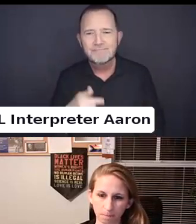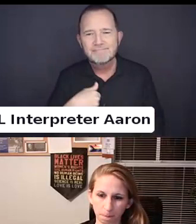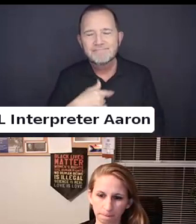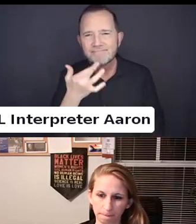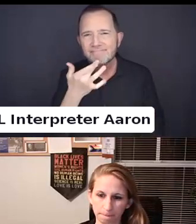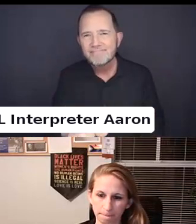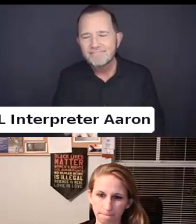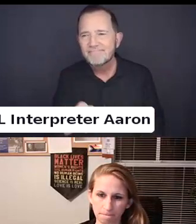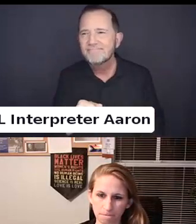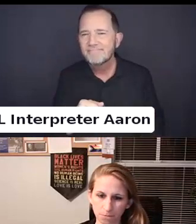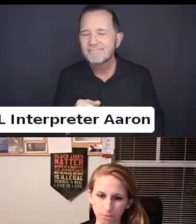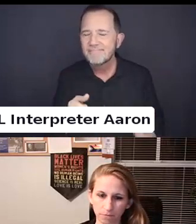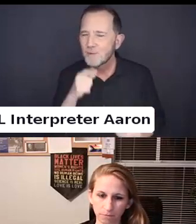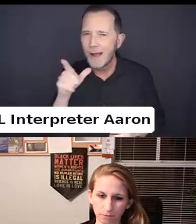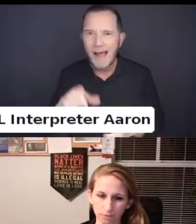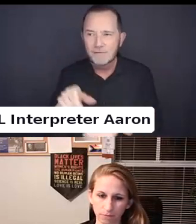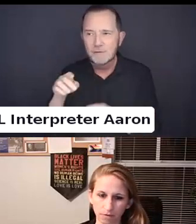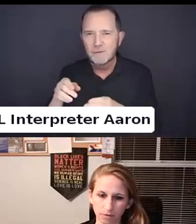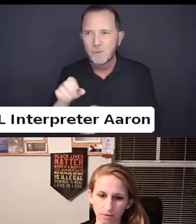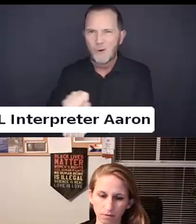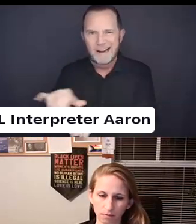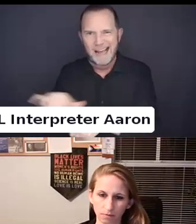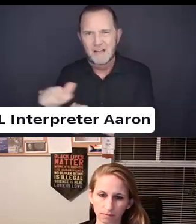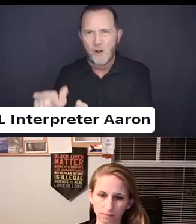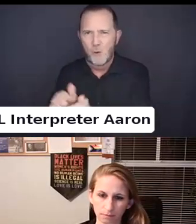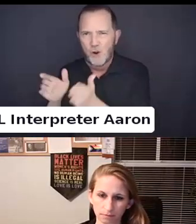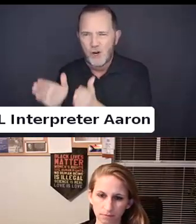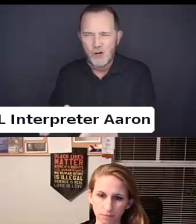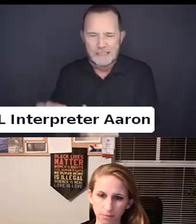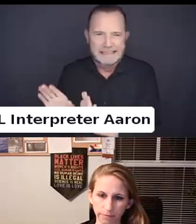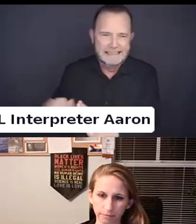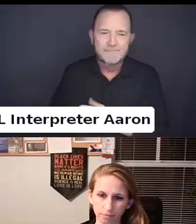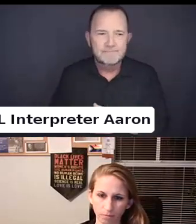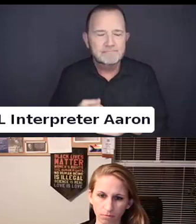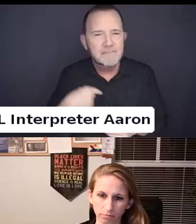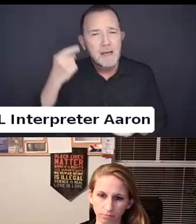I have myself a fair amount of mental health facilities.